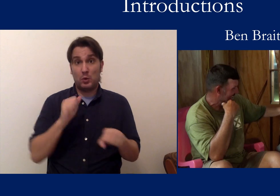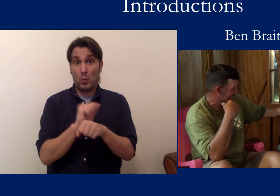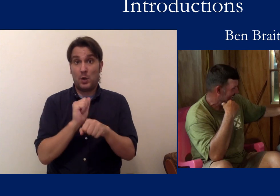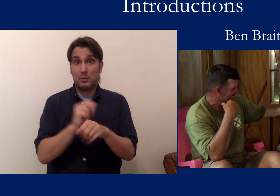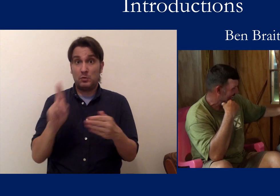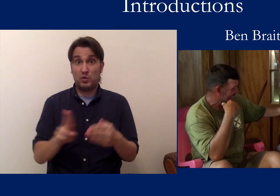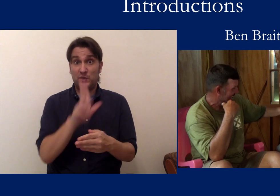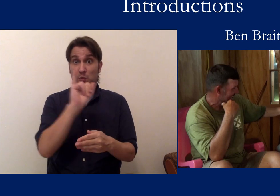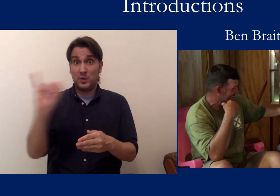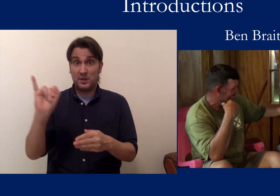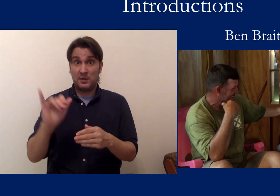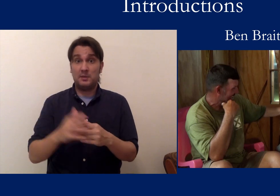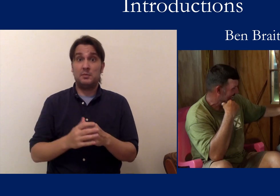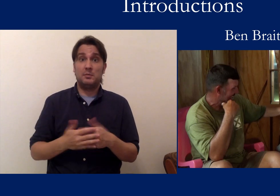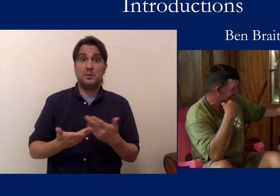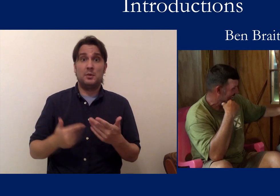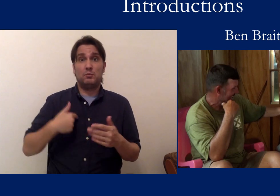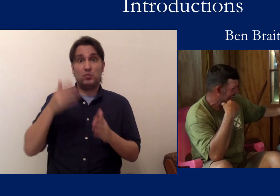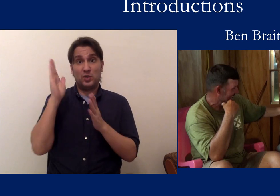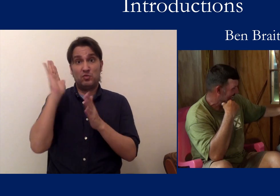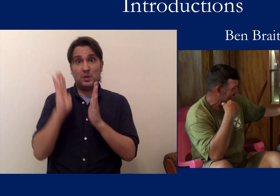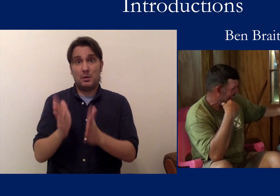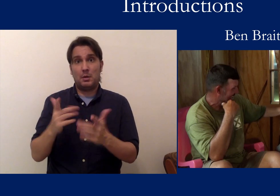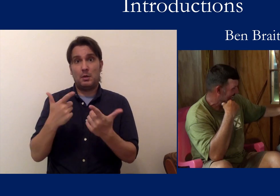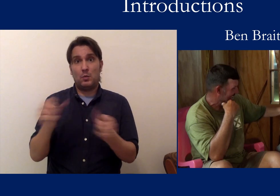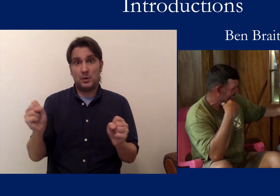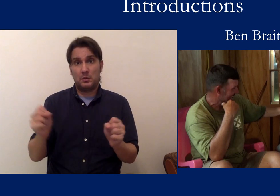I work at the University of the West Indies where I'm a lecturer in Linguistics.